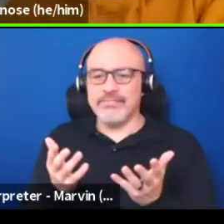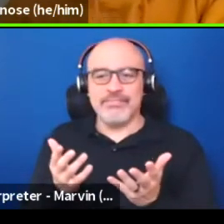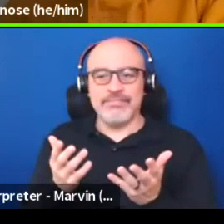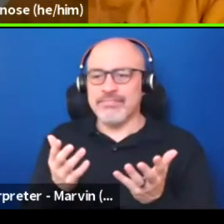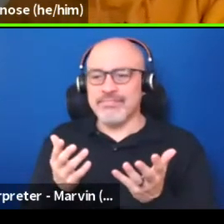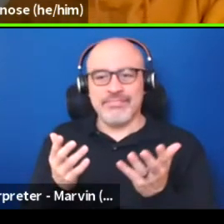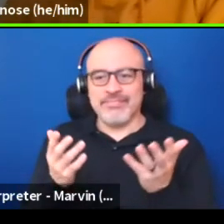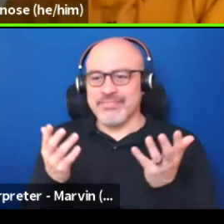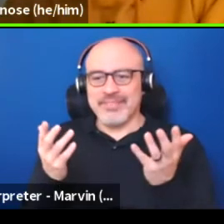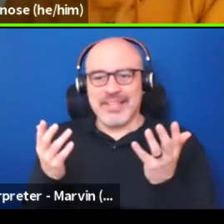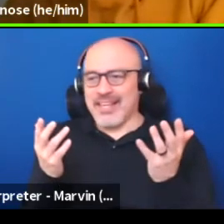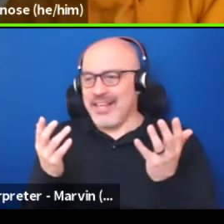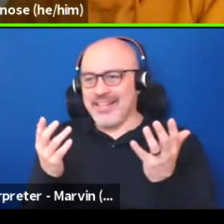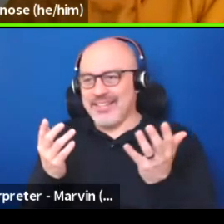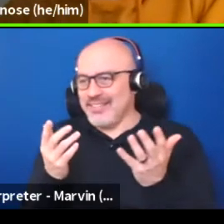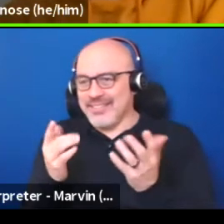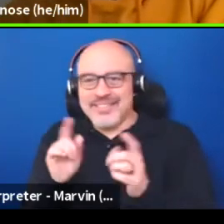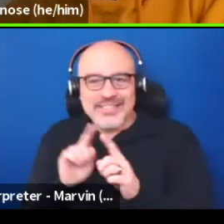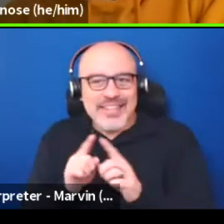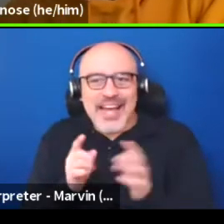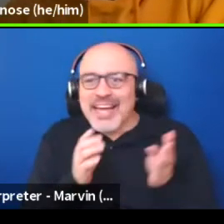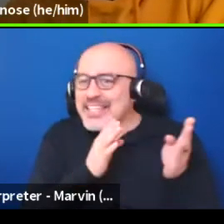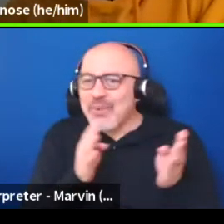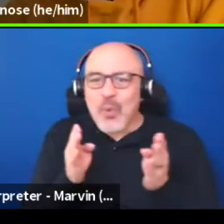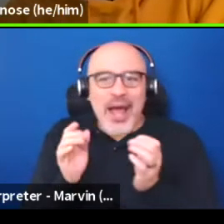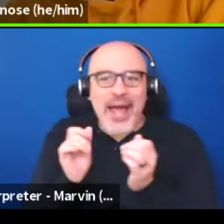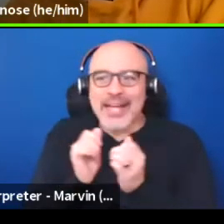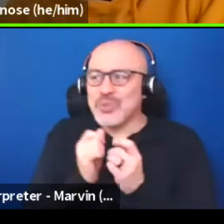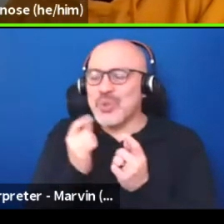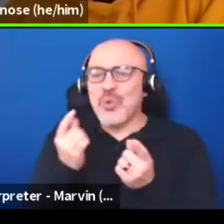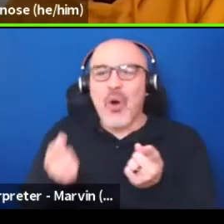of how it can interpret success.